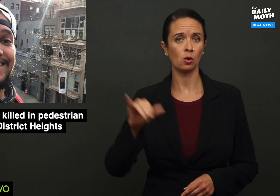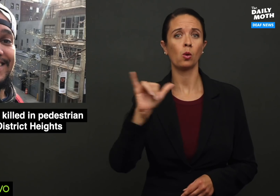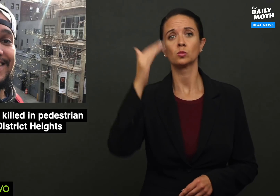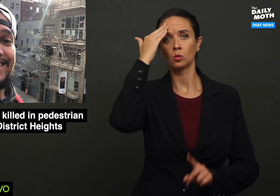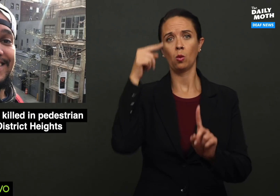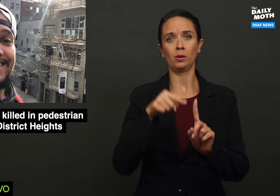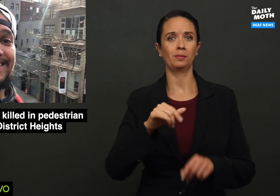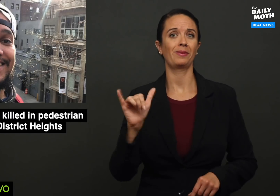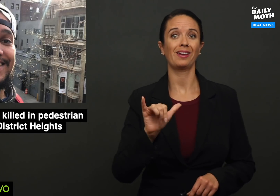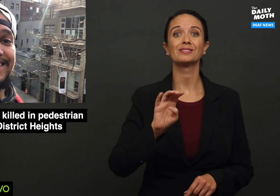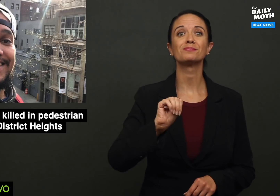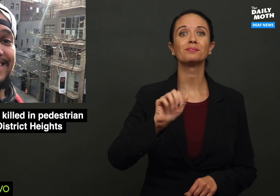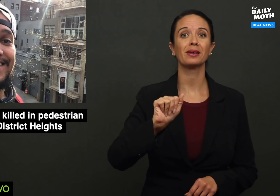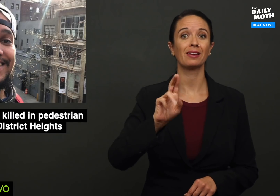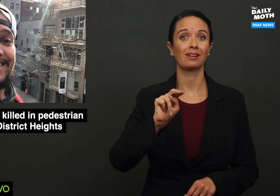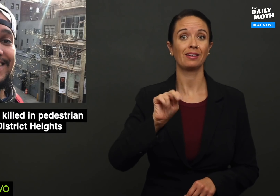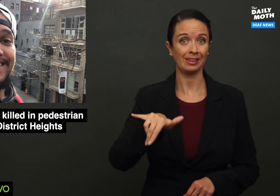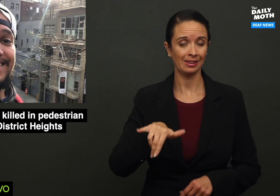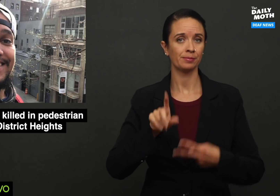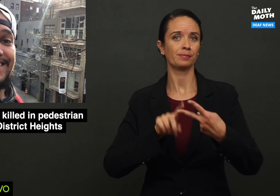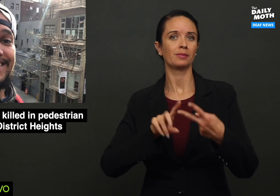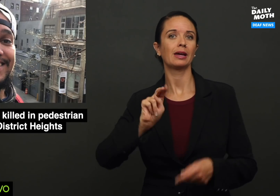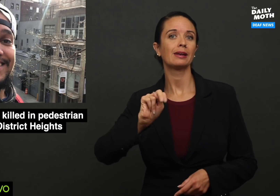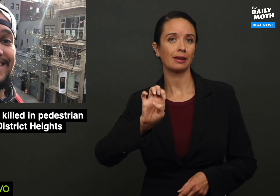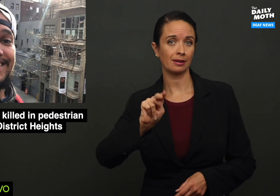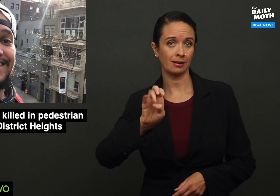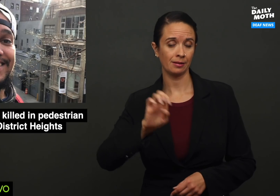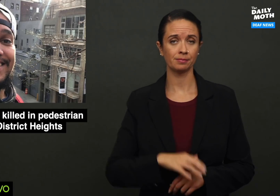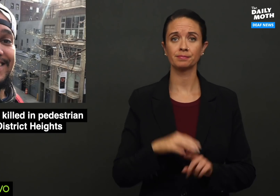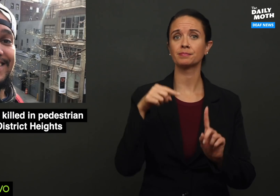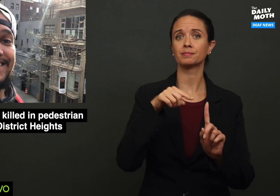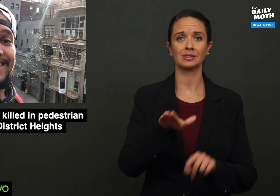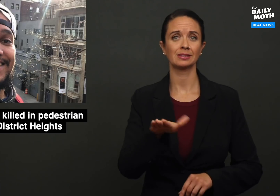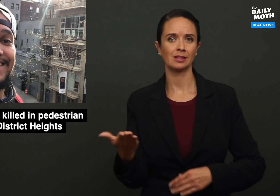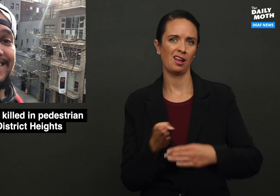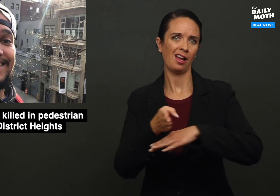as known as "Manny" and "Nene," died after